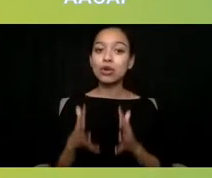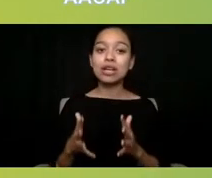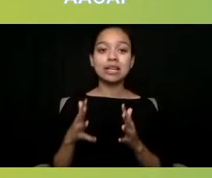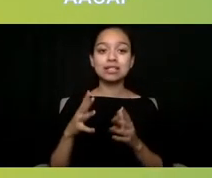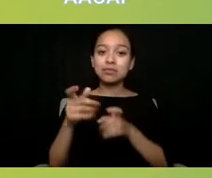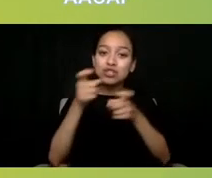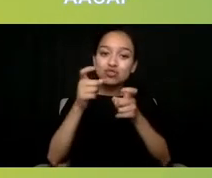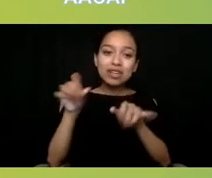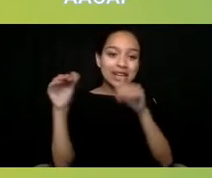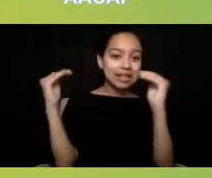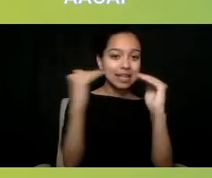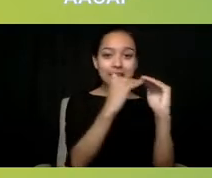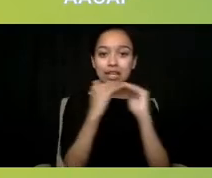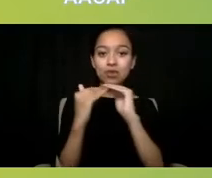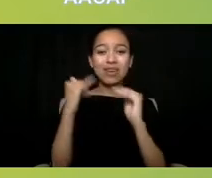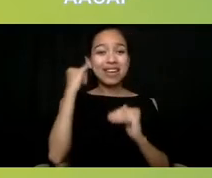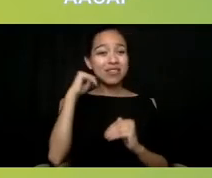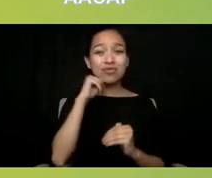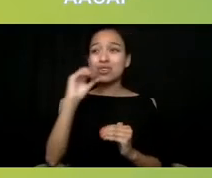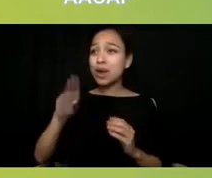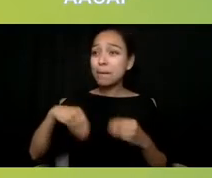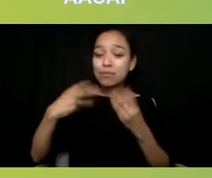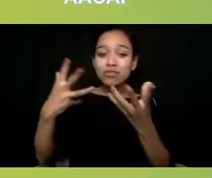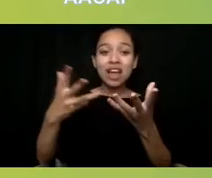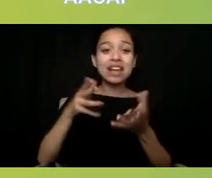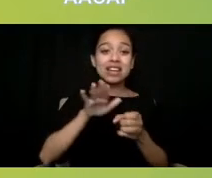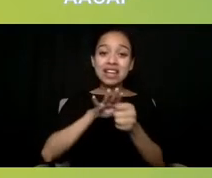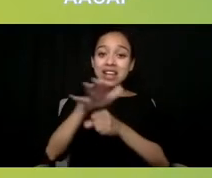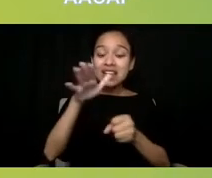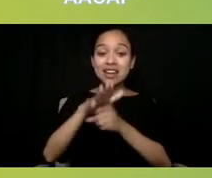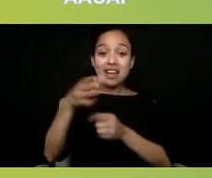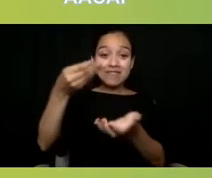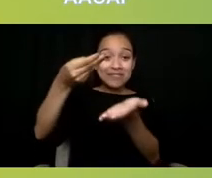for those workforce that you just said you needed, right,